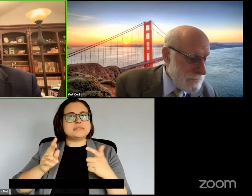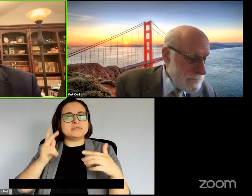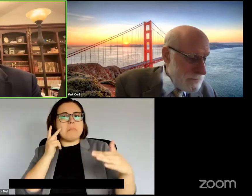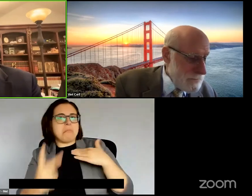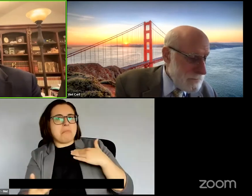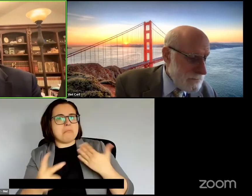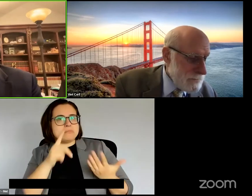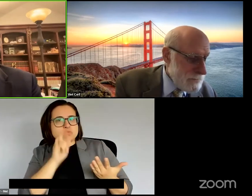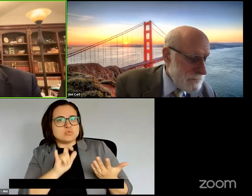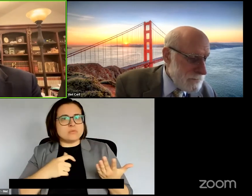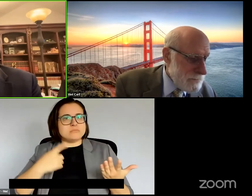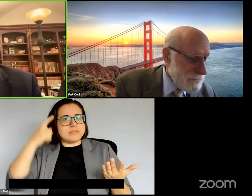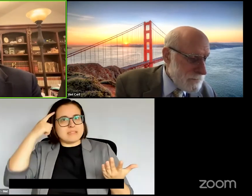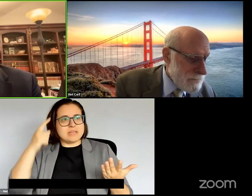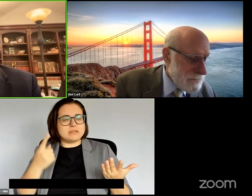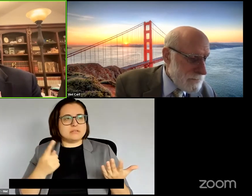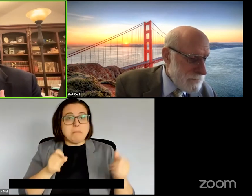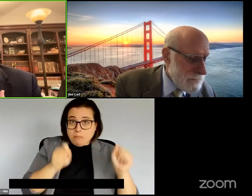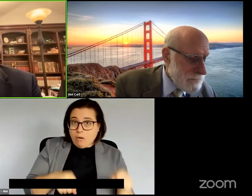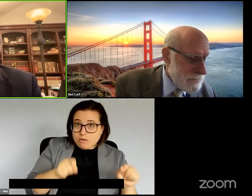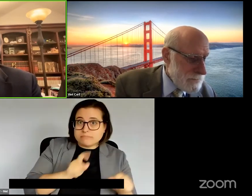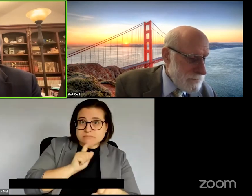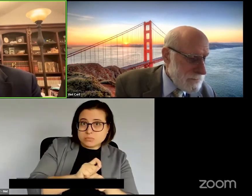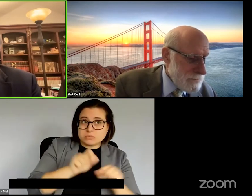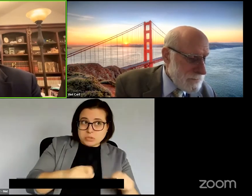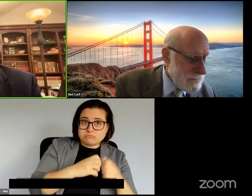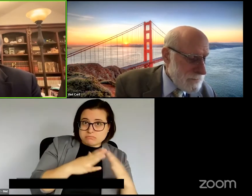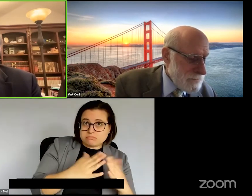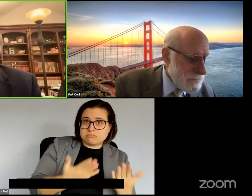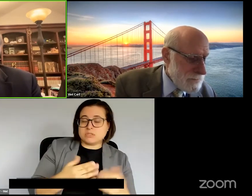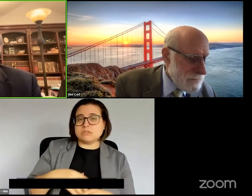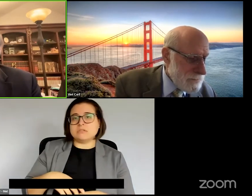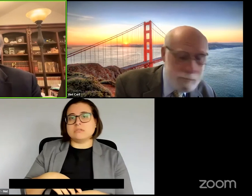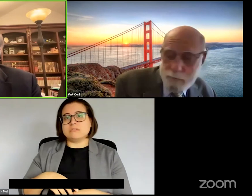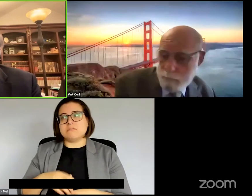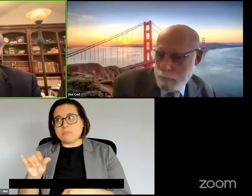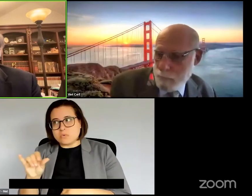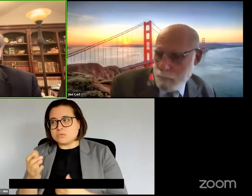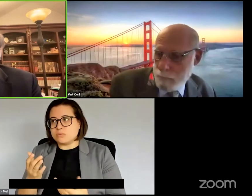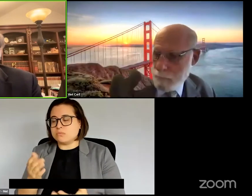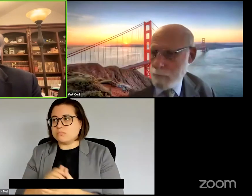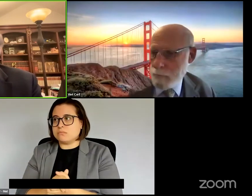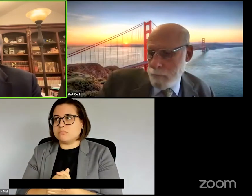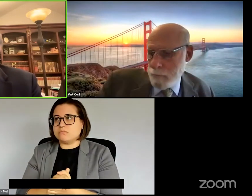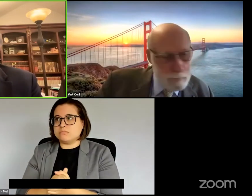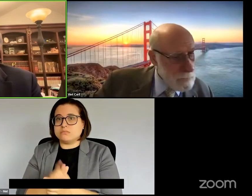that we think is going to be possible and where we think we're going to be going and